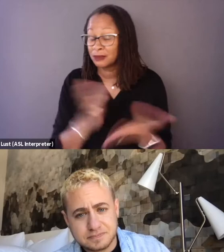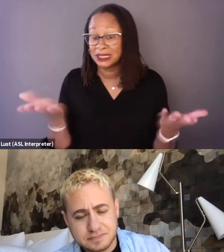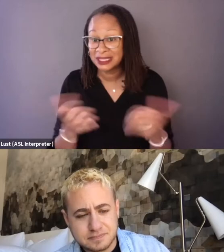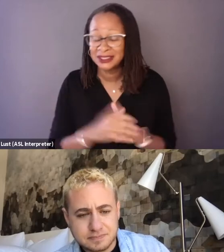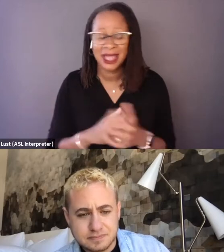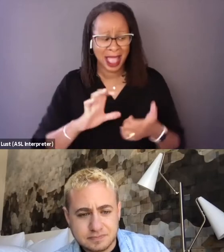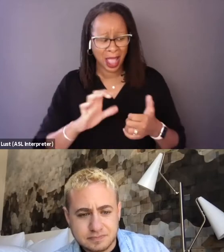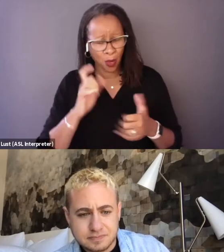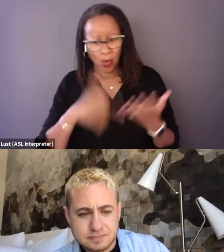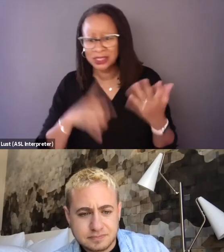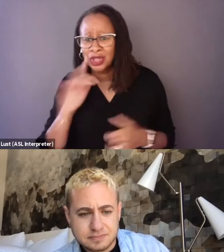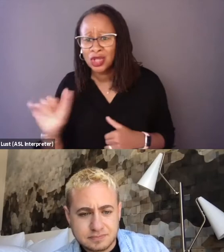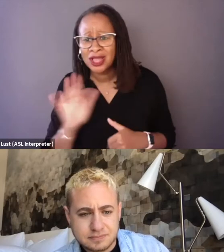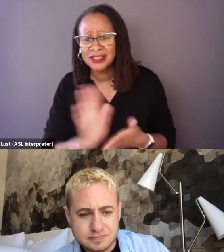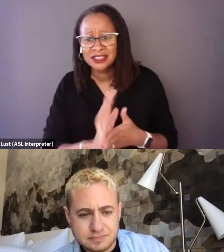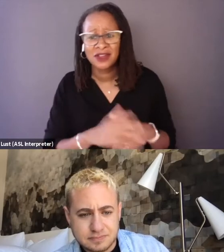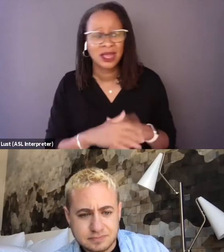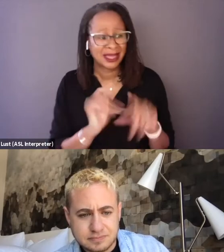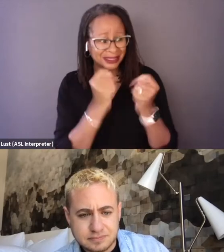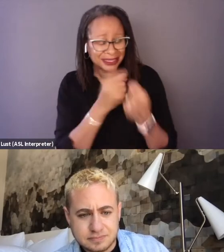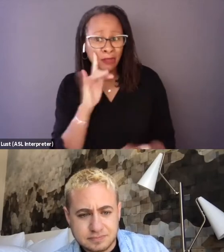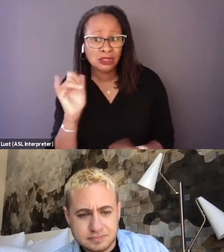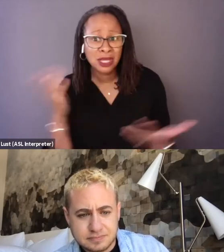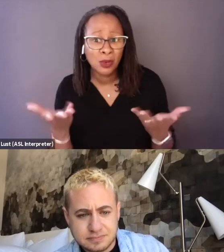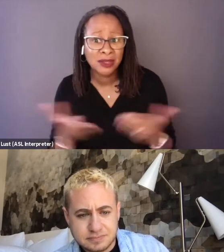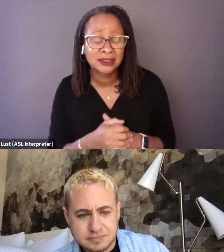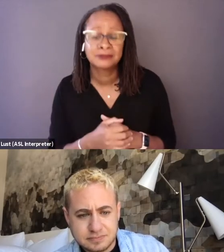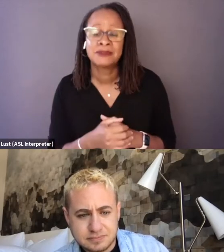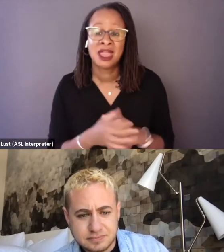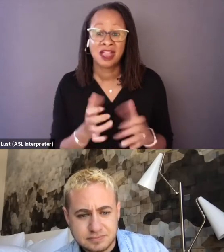What's it look like? What should the team look like? And from there we went on the journey,